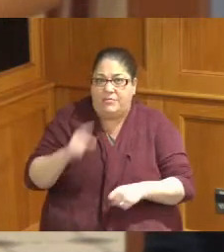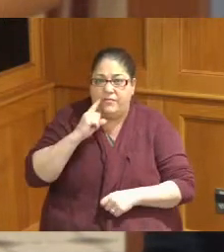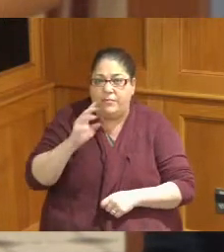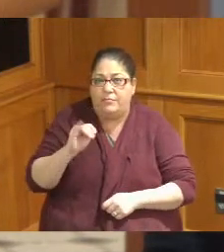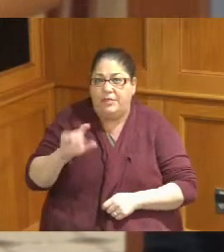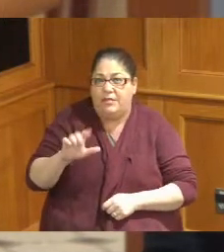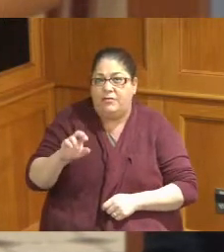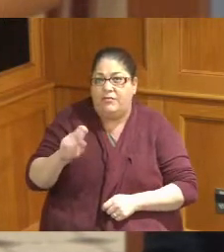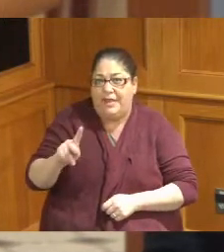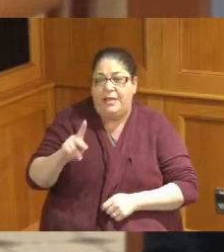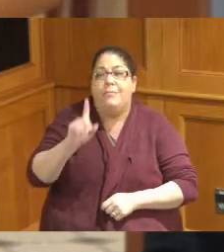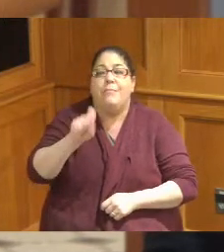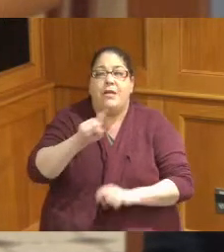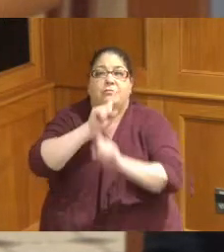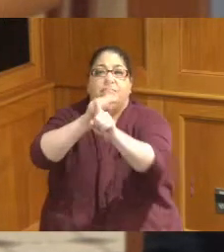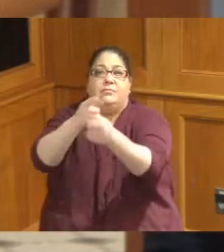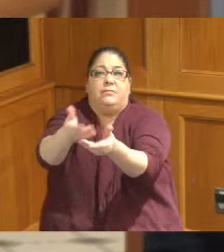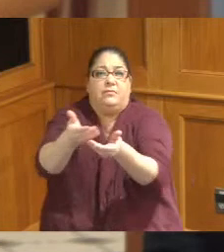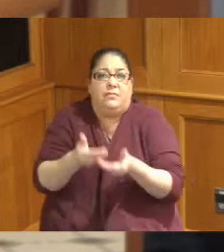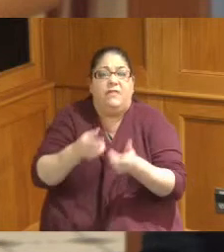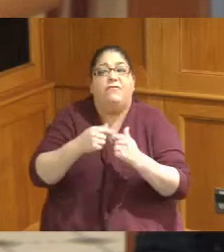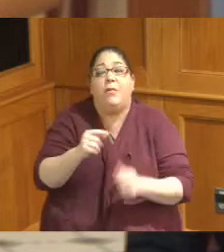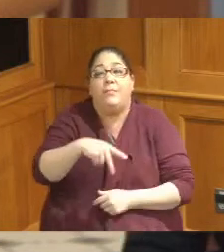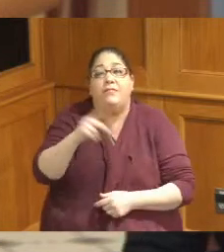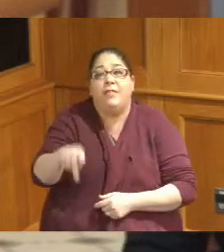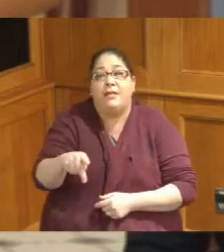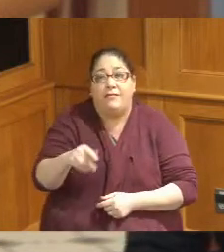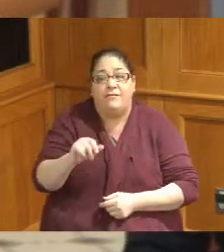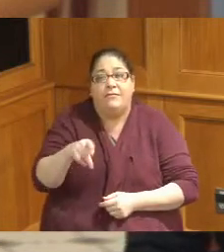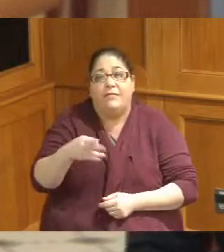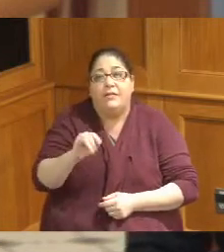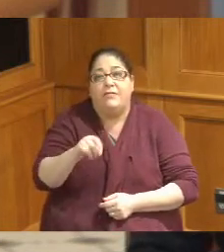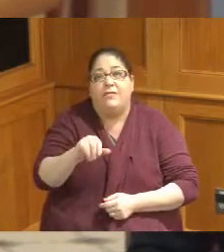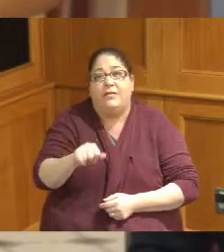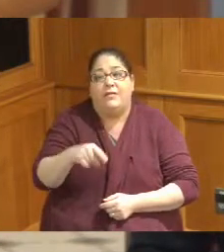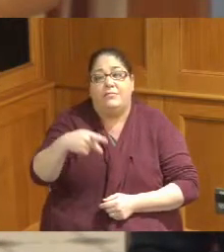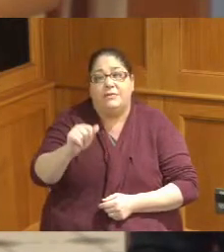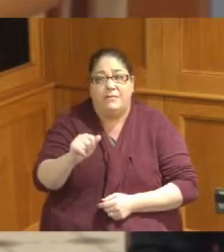that we had to bring in from Philadelphia under the emergency circumstances are providing only